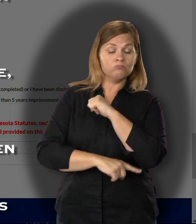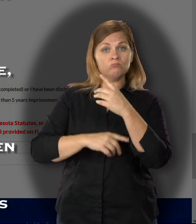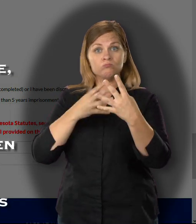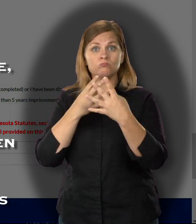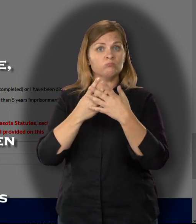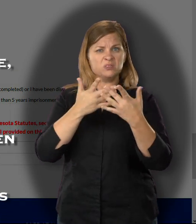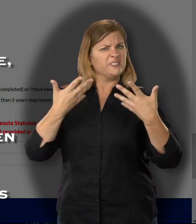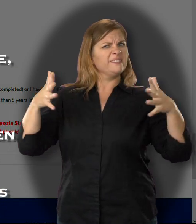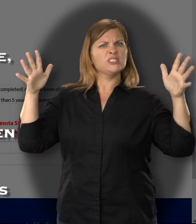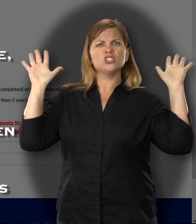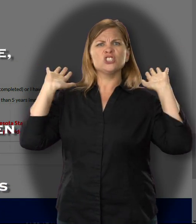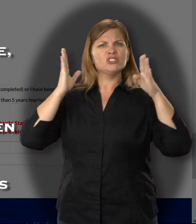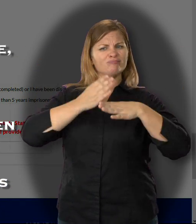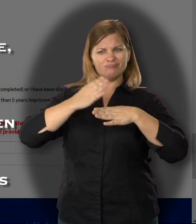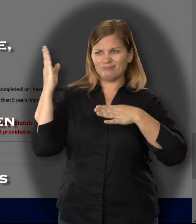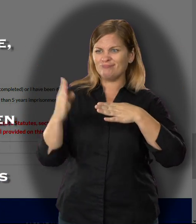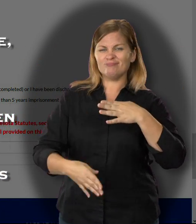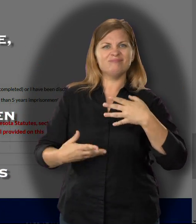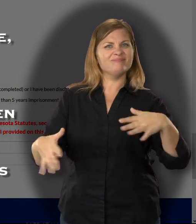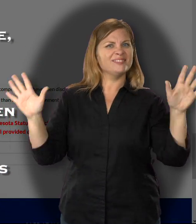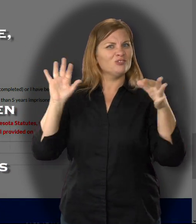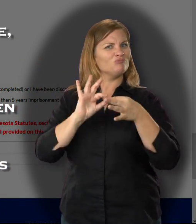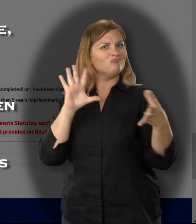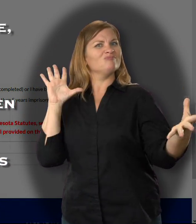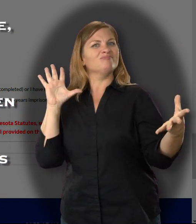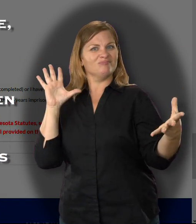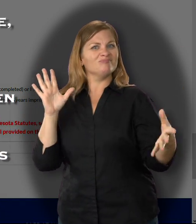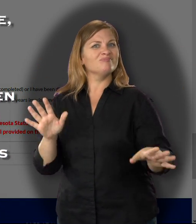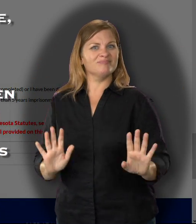or I have been discharged from my sentence;